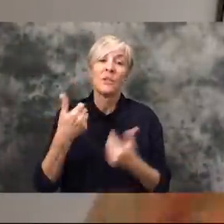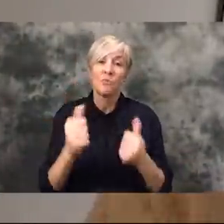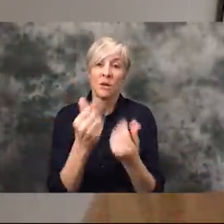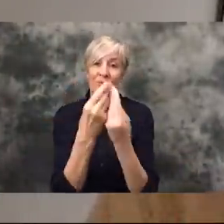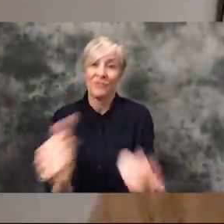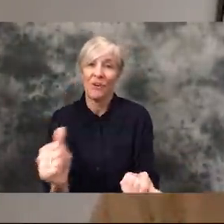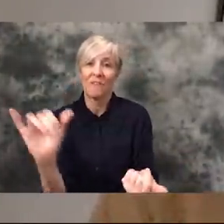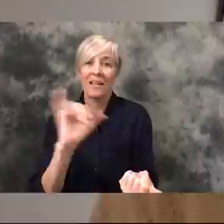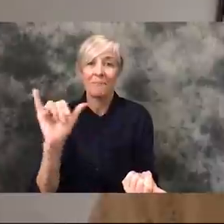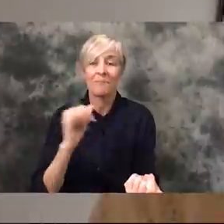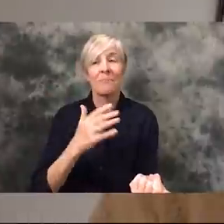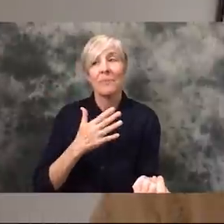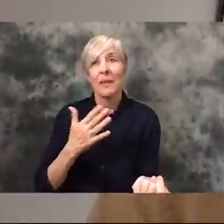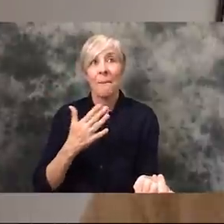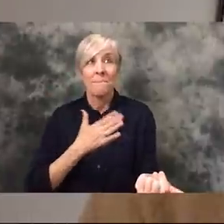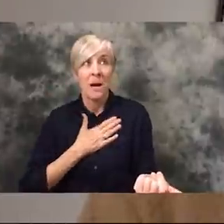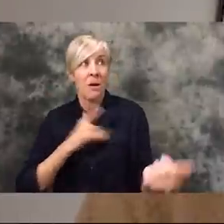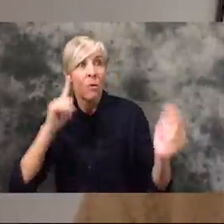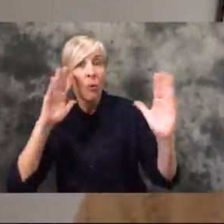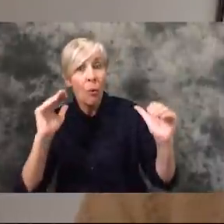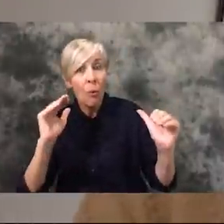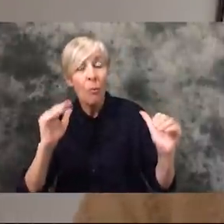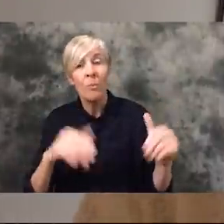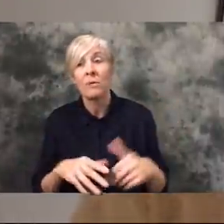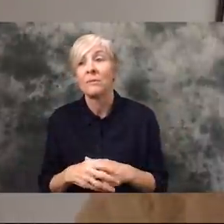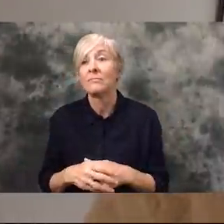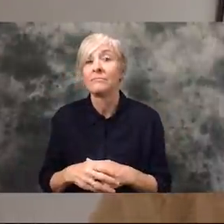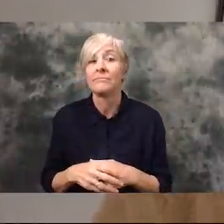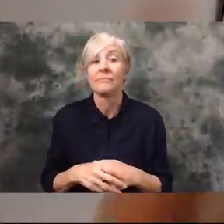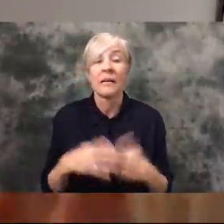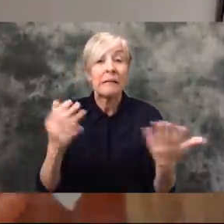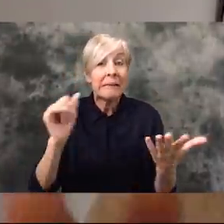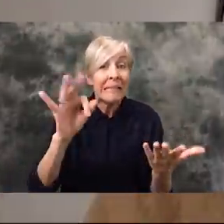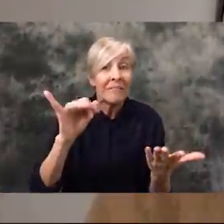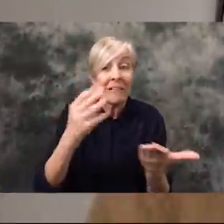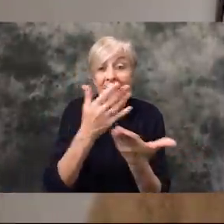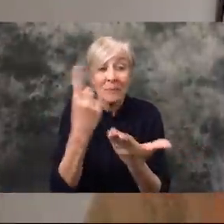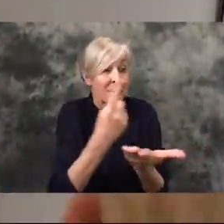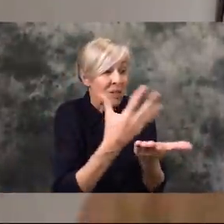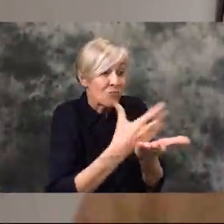find solutions. So, my hope is that when we do (if we do) run out of a certain